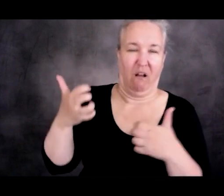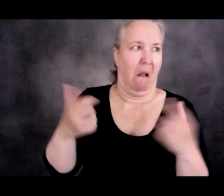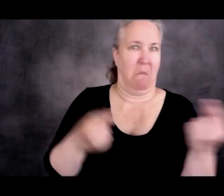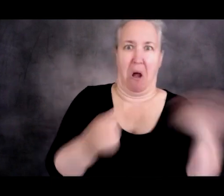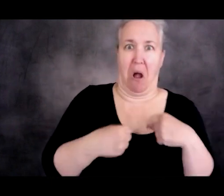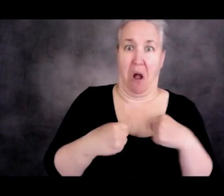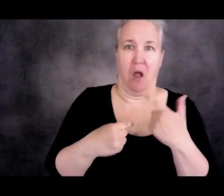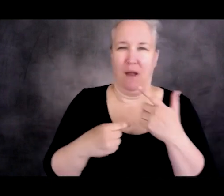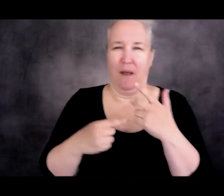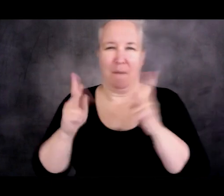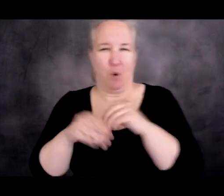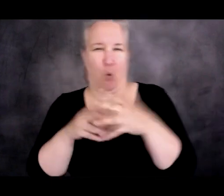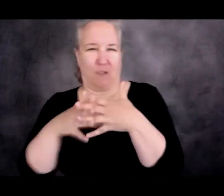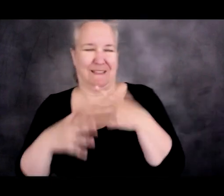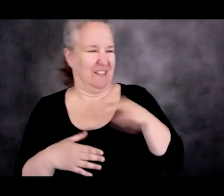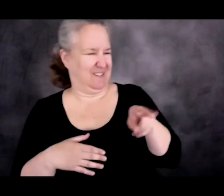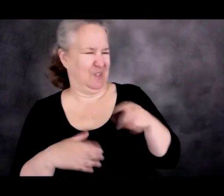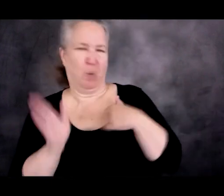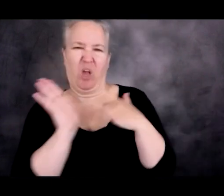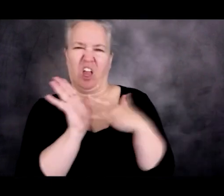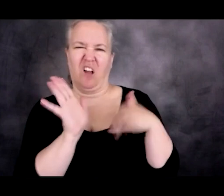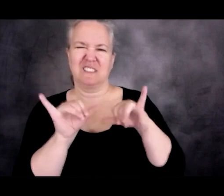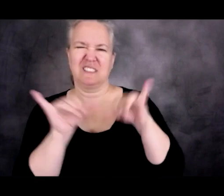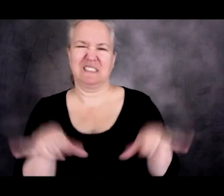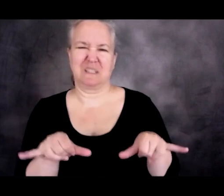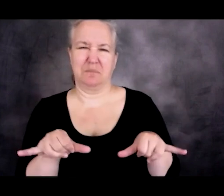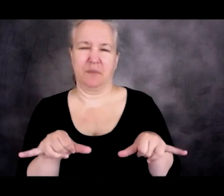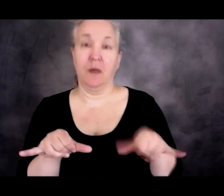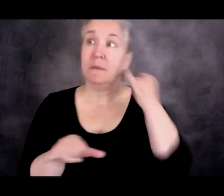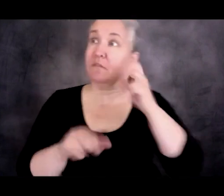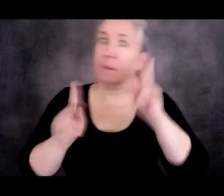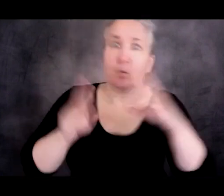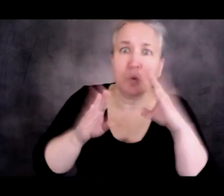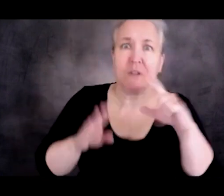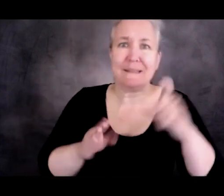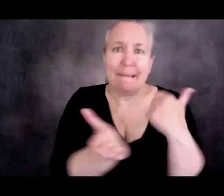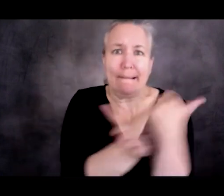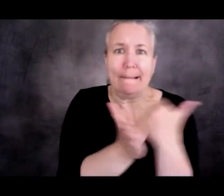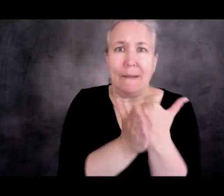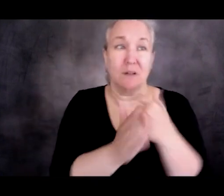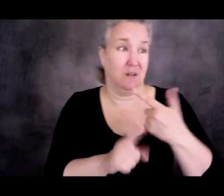Don't we need something other than asylum to accommodate people in trouble who need help but are not really eligible for asylum?